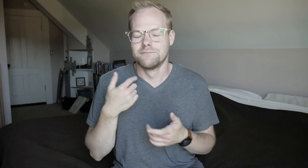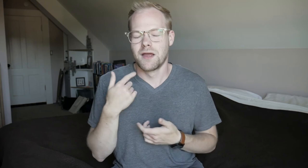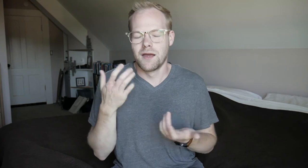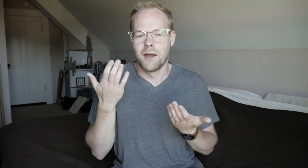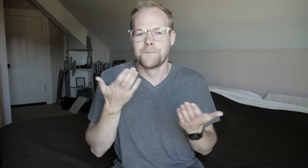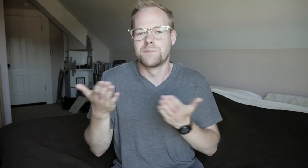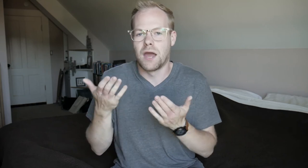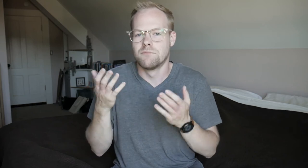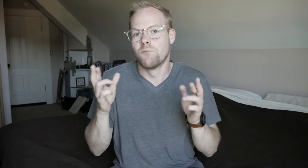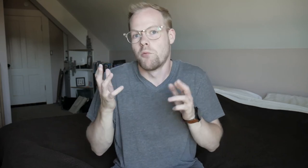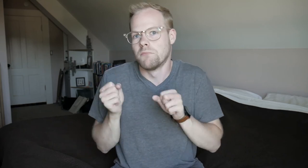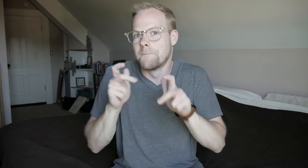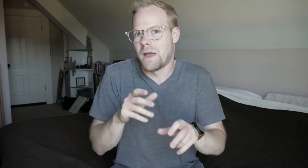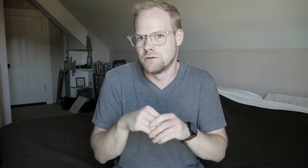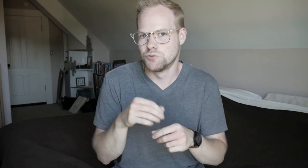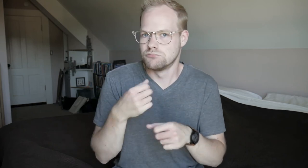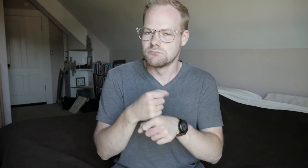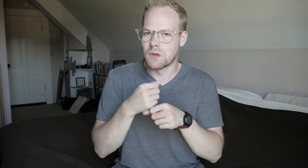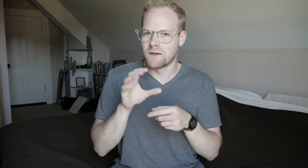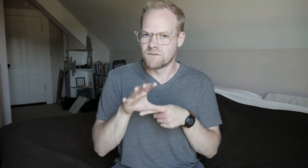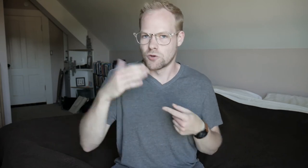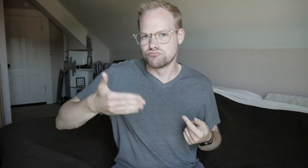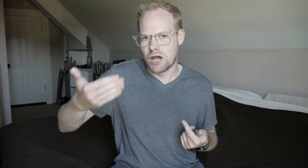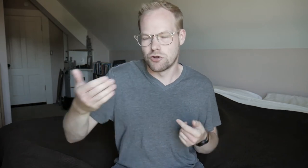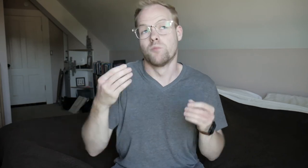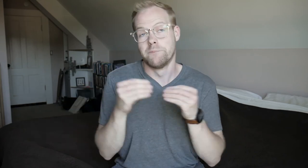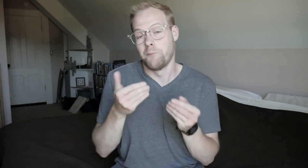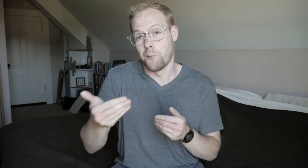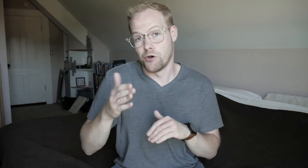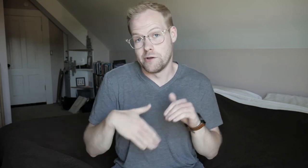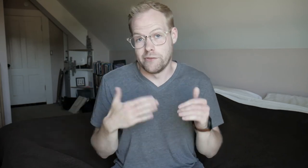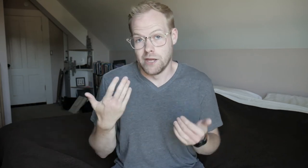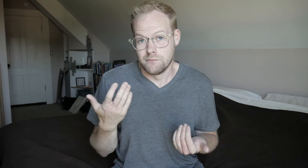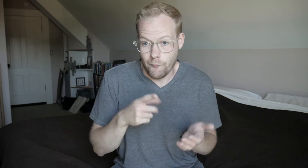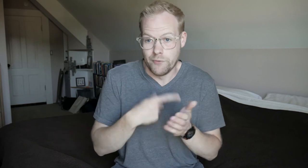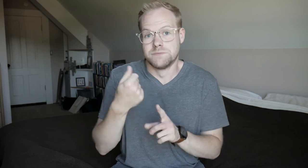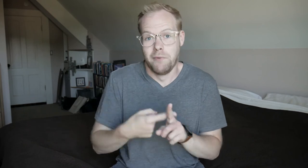I plan--hope to get back into making videos regularly. Well, more often than once a month.